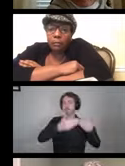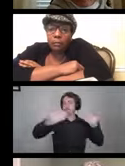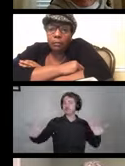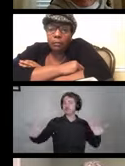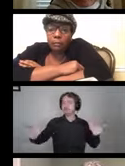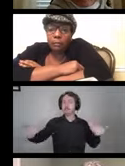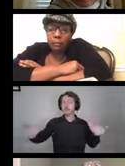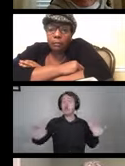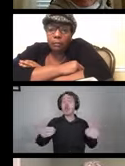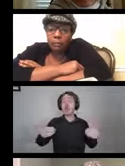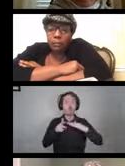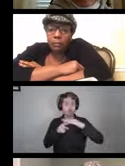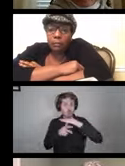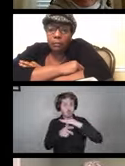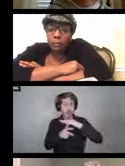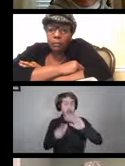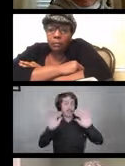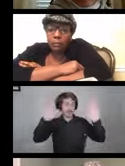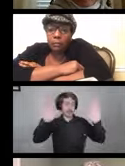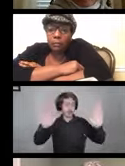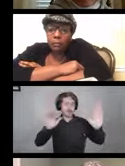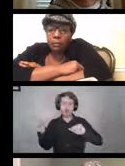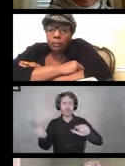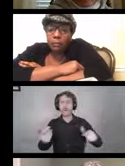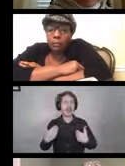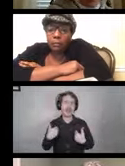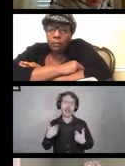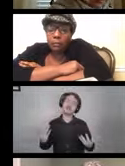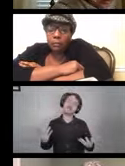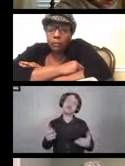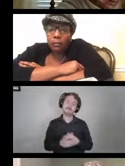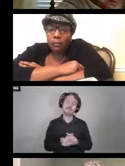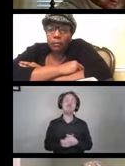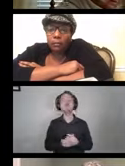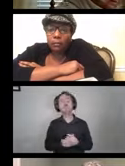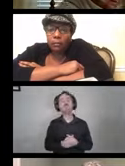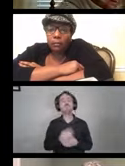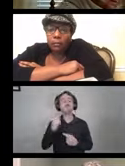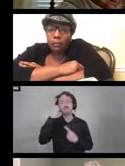A garage would be great but not everybody has a garage. Think about needing adequate space